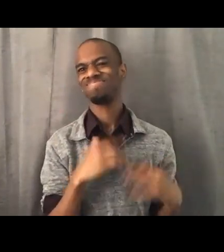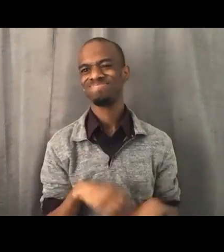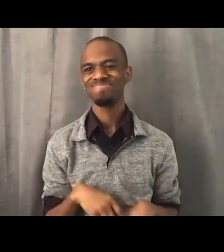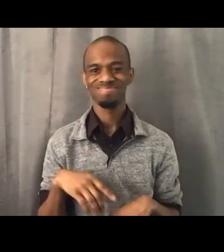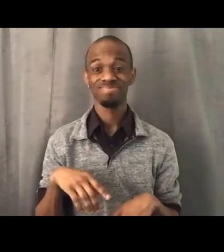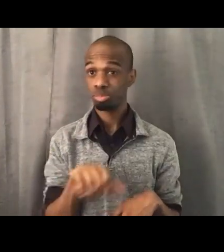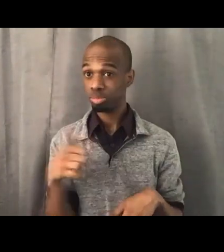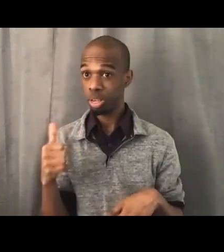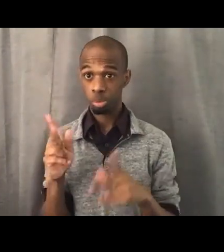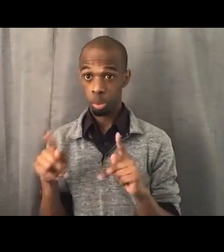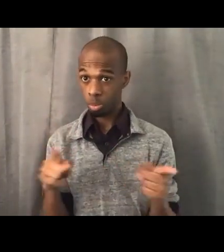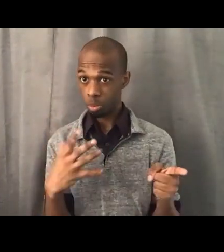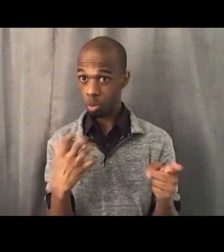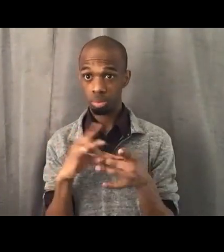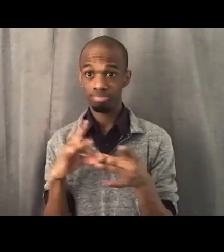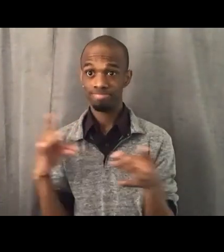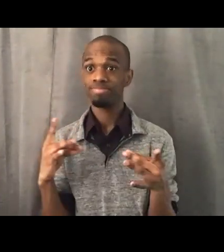Anybody else wanna talk about resources?